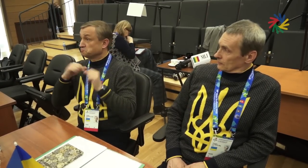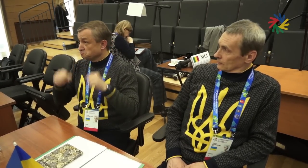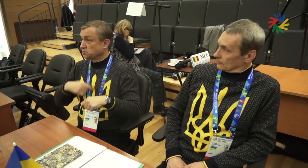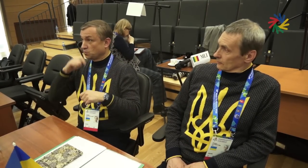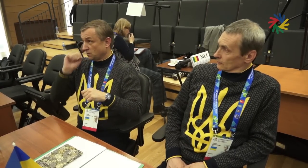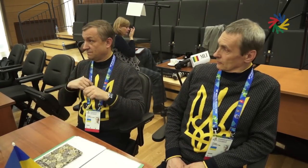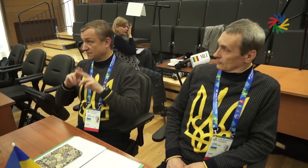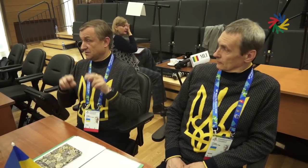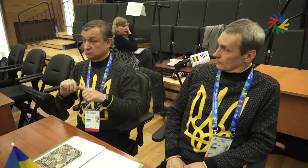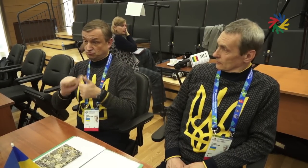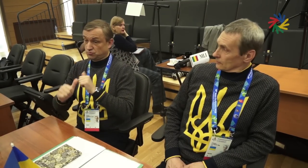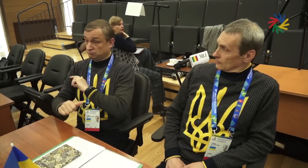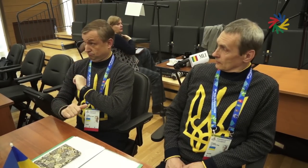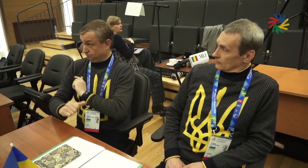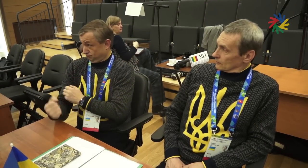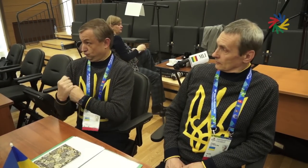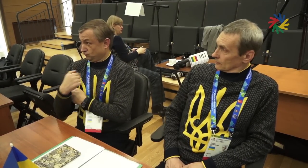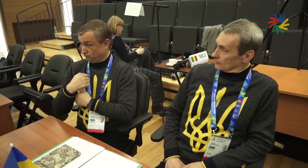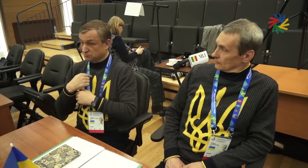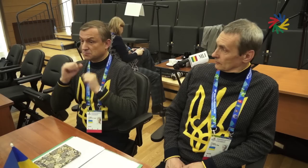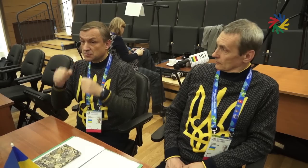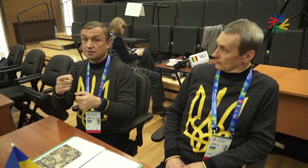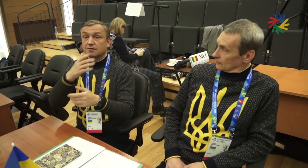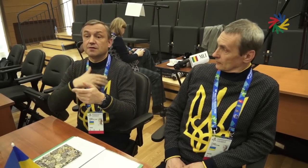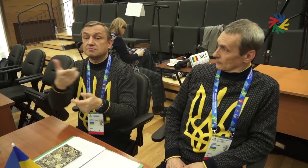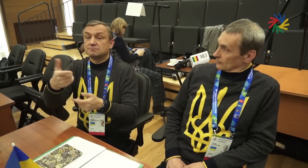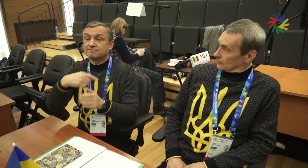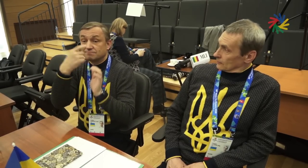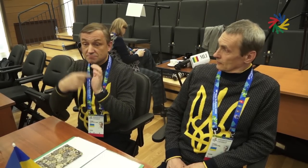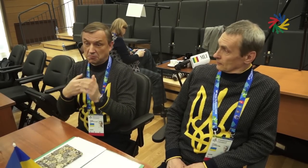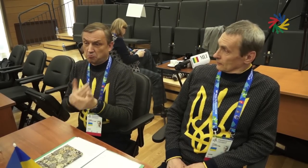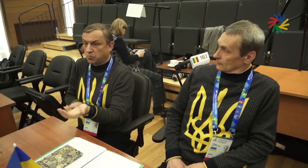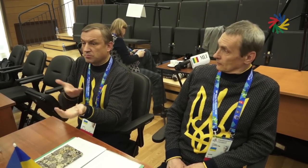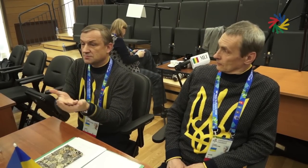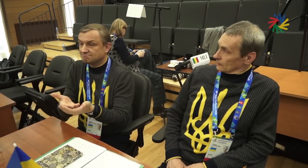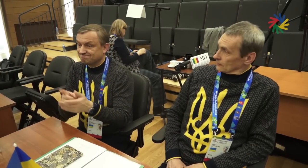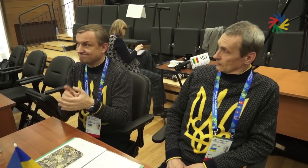For instance, our Ukrainian Deaf Sport Federation is a strong organisation. We have a good relationship with our